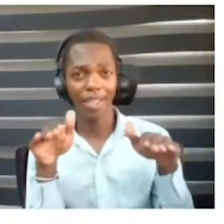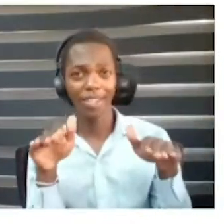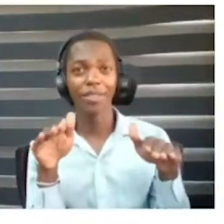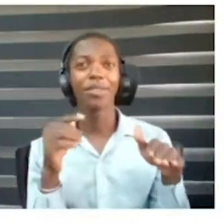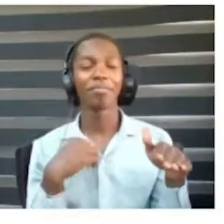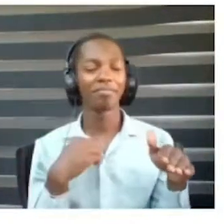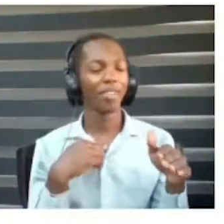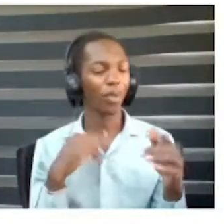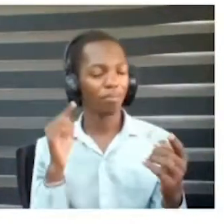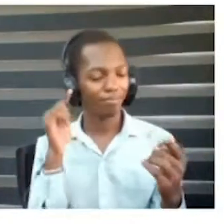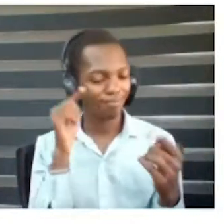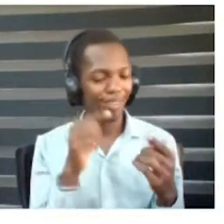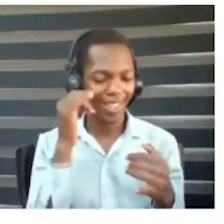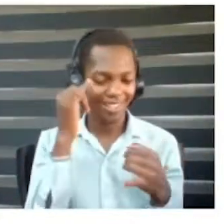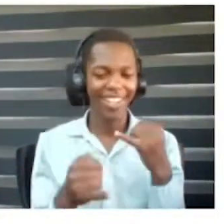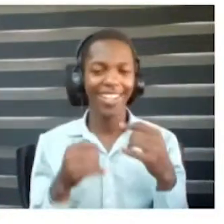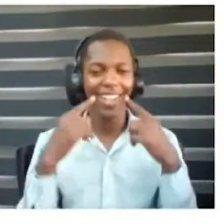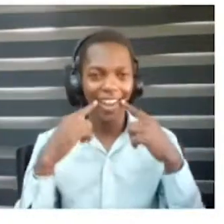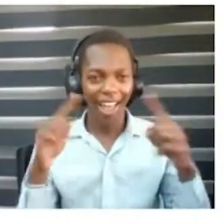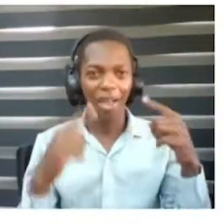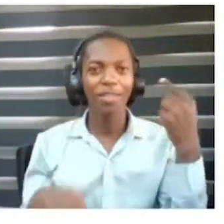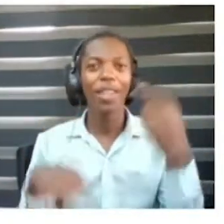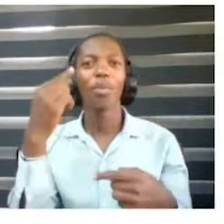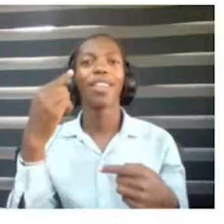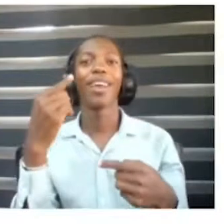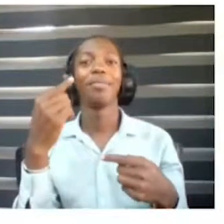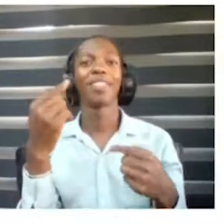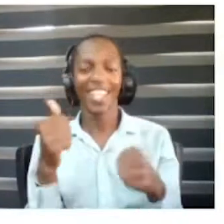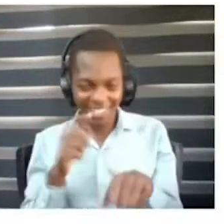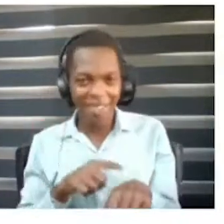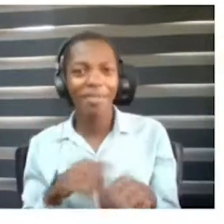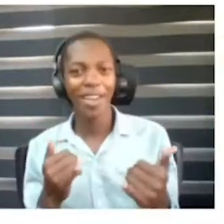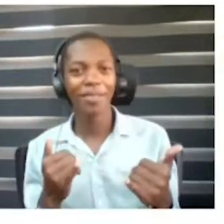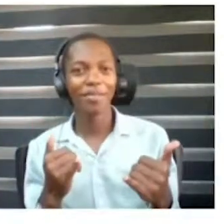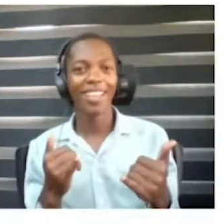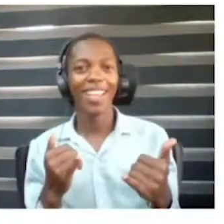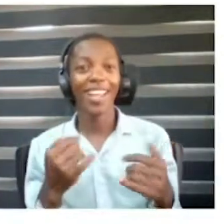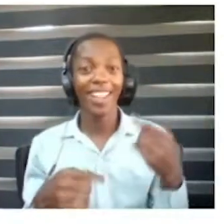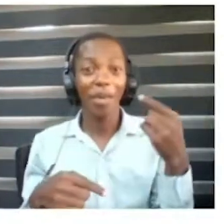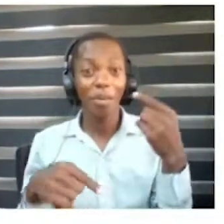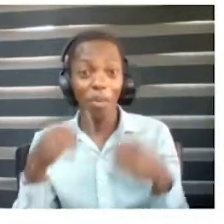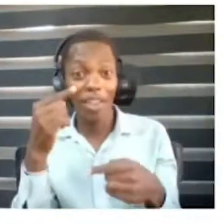and announce the winner anytime now. The winner will come back again and share with us how